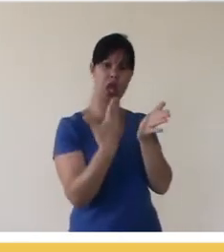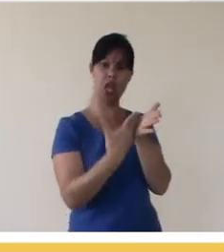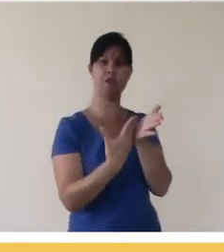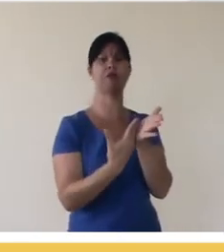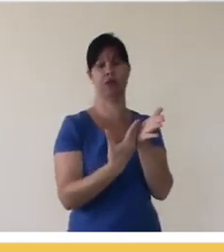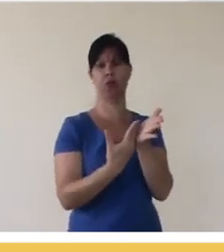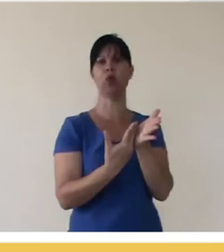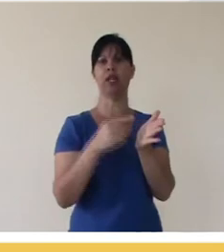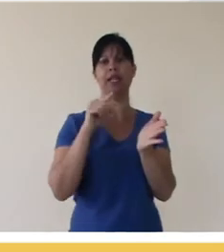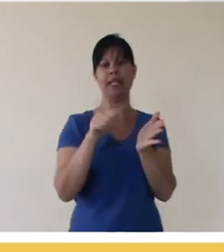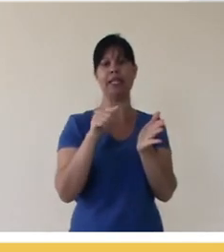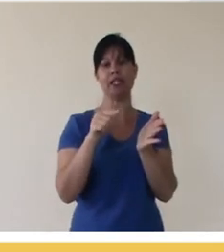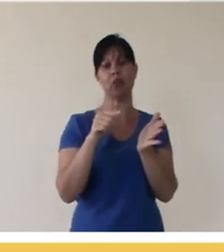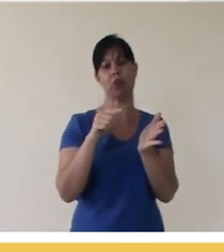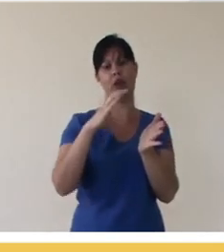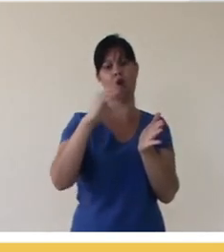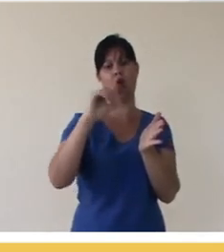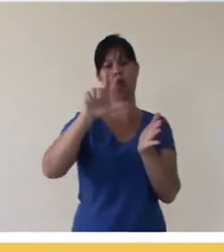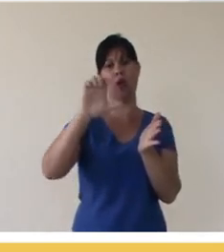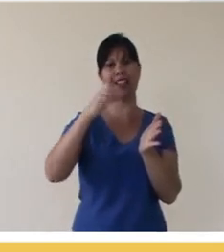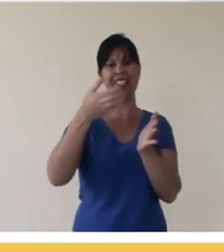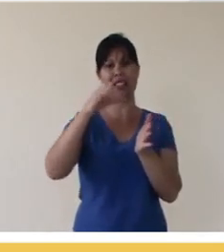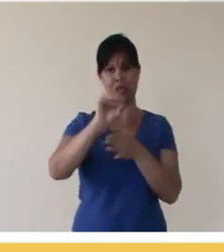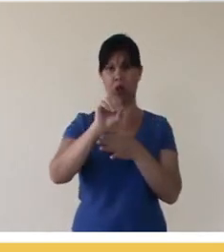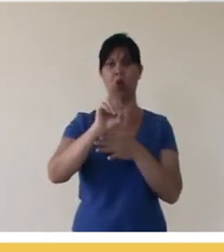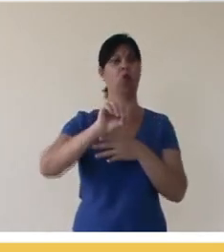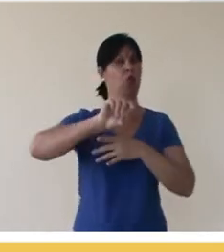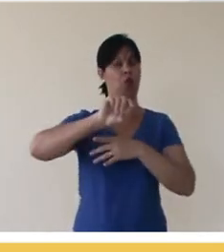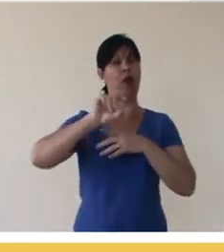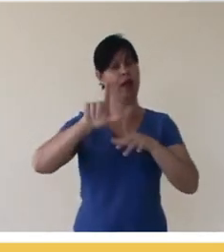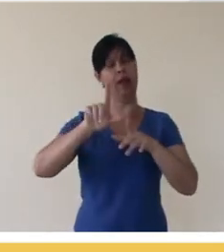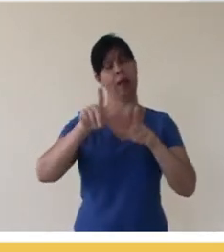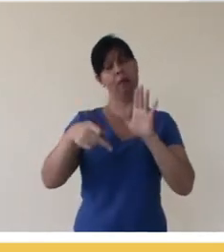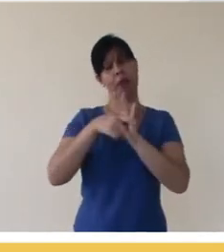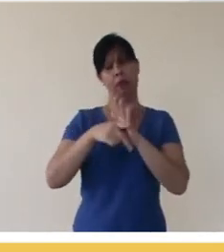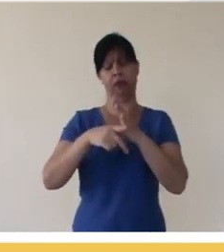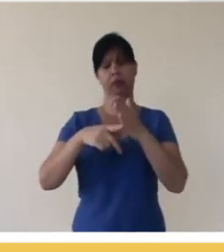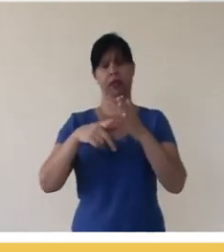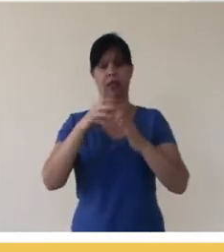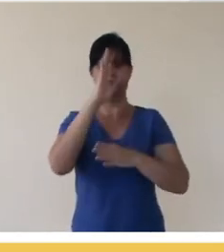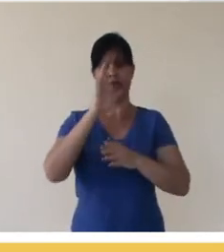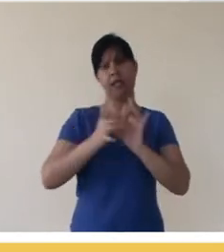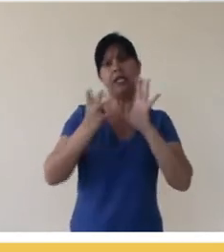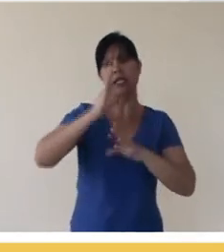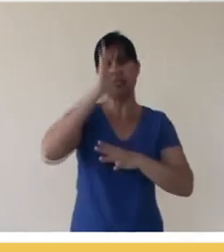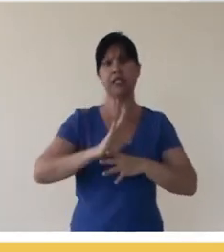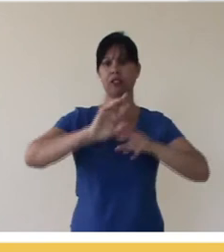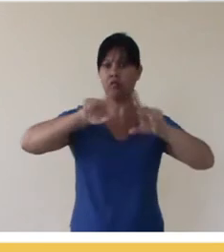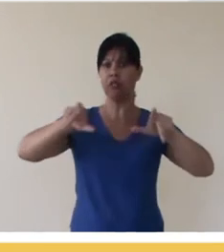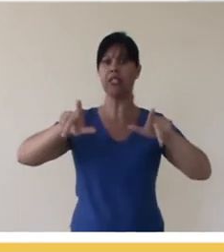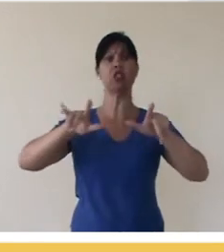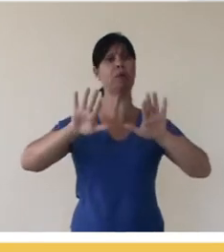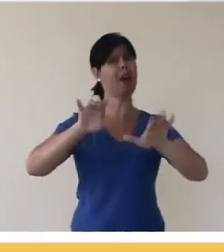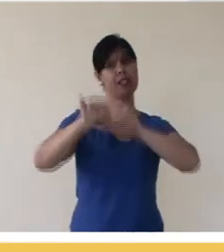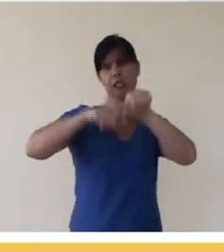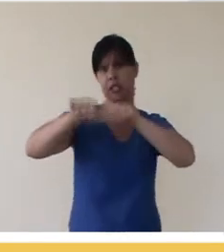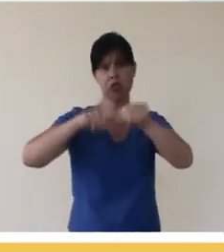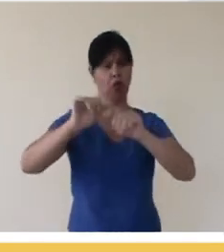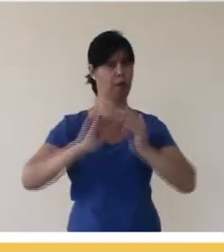The terminology for that is collection, which is to make collections of things with different licenses without actually transforming